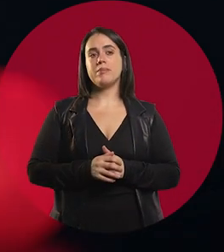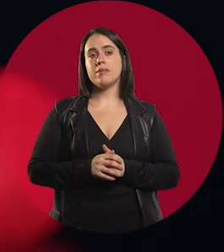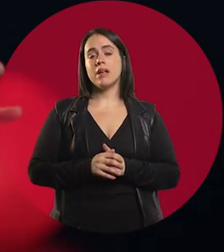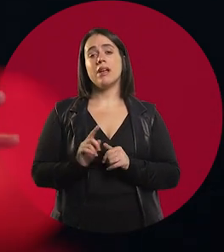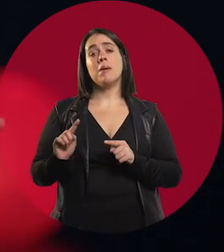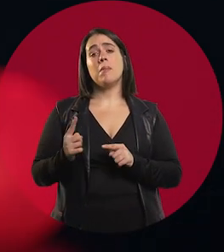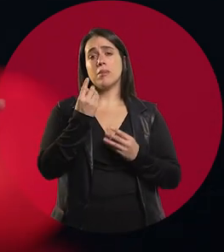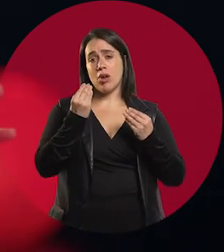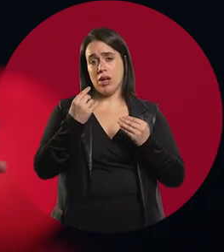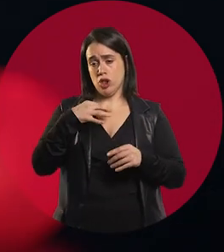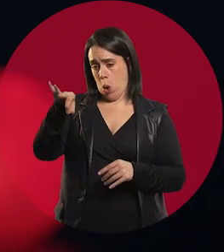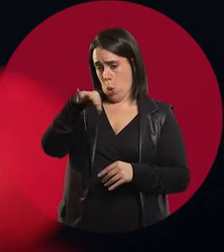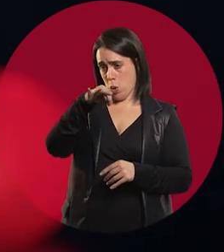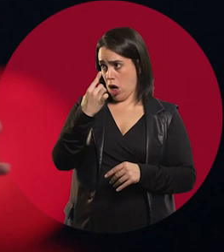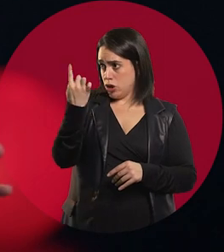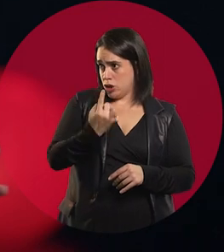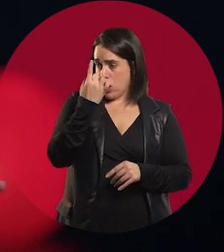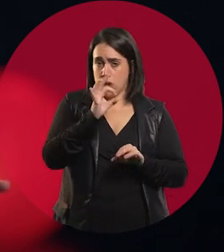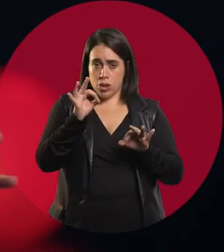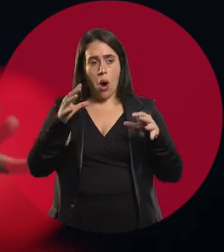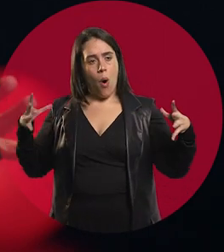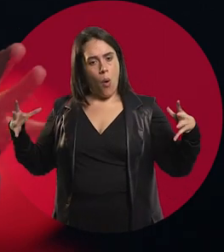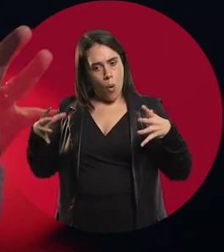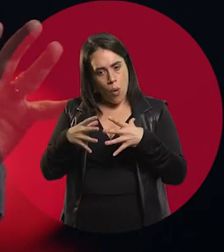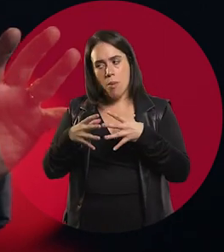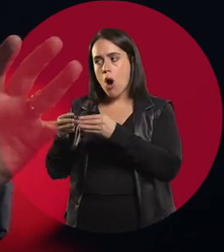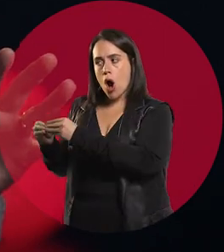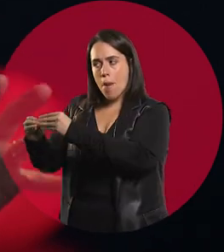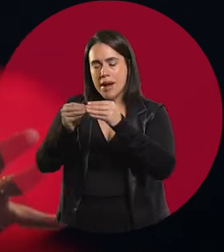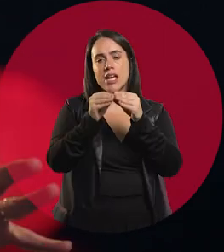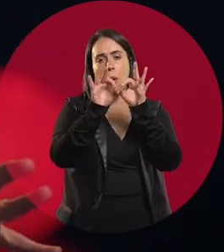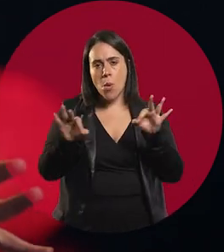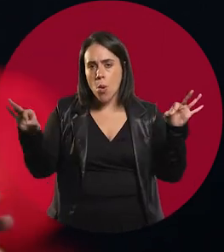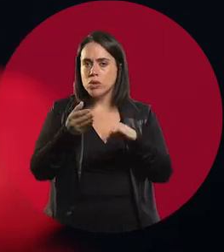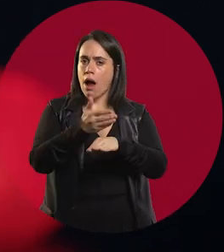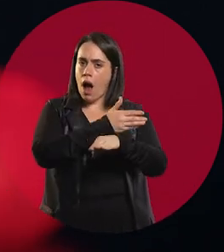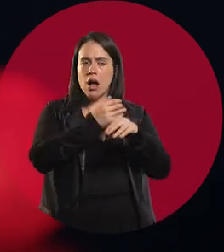in a group, that you are with other musicians, you are doing something that you have been preparing for a long time,